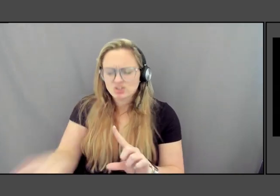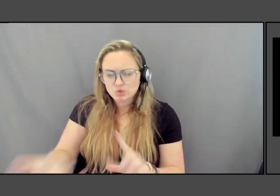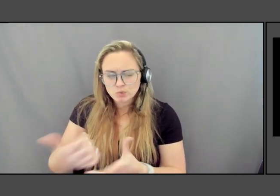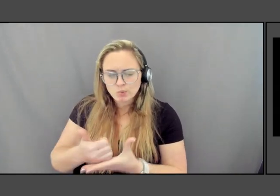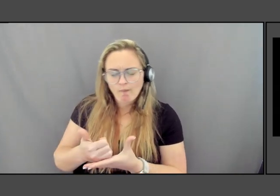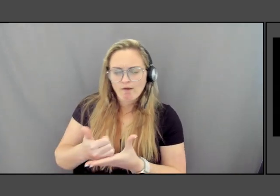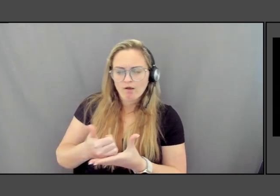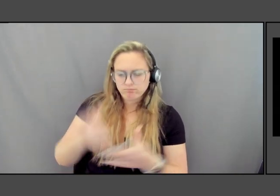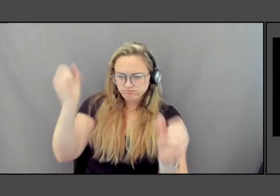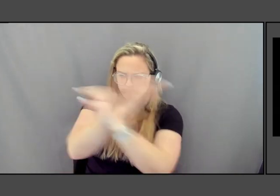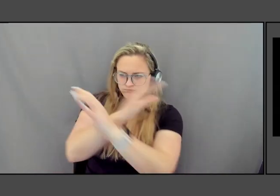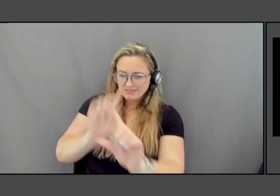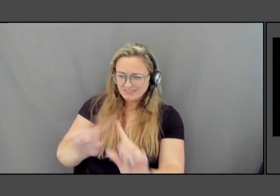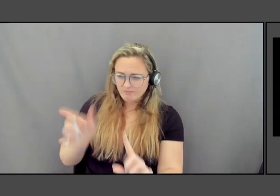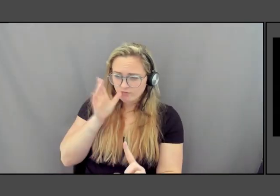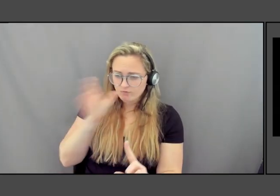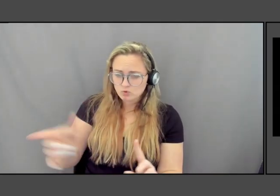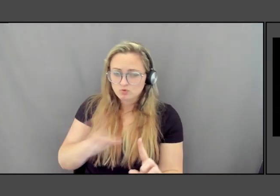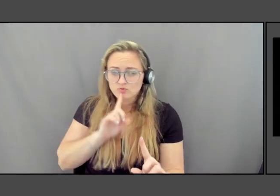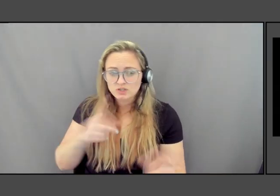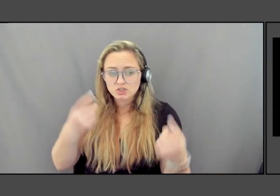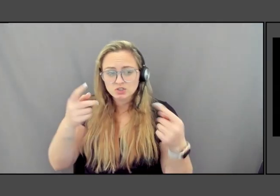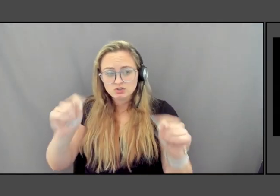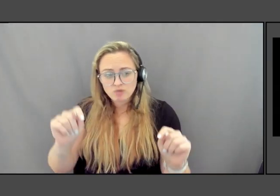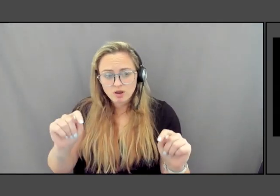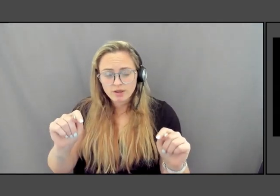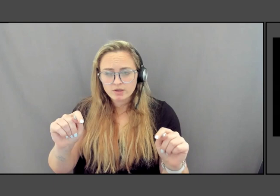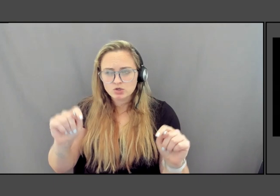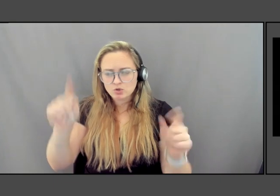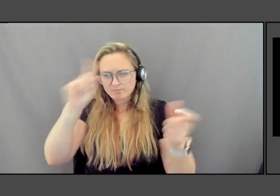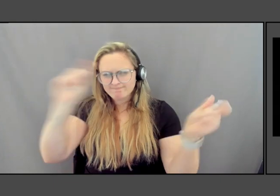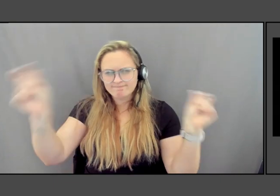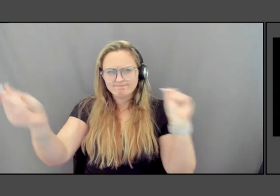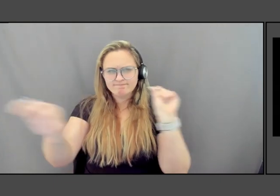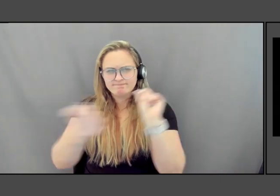So we're really trying to get you to rethink what the world could look like.